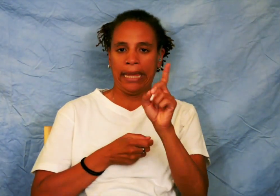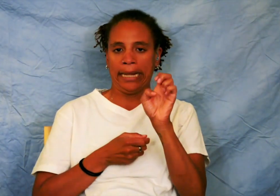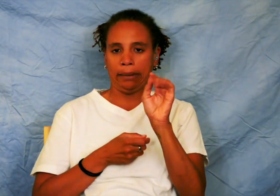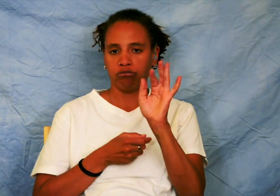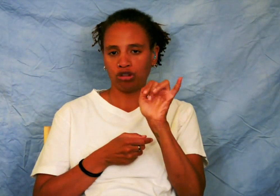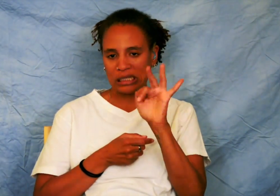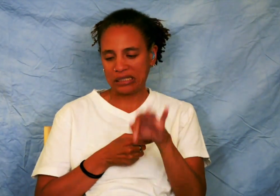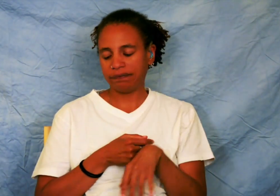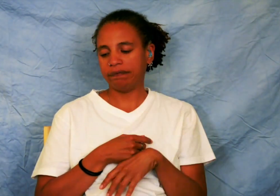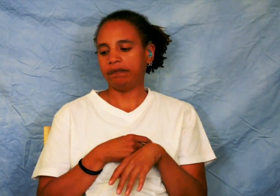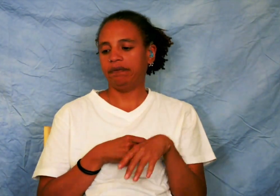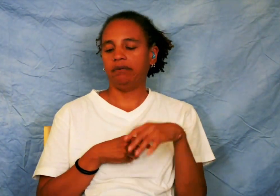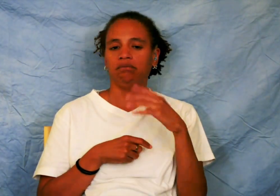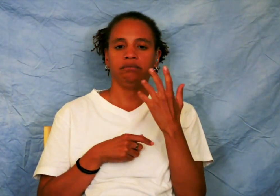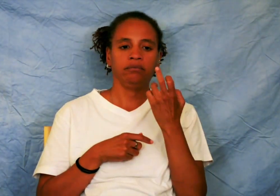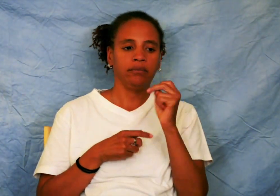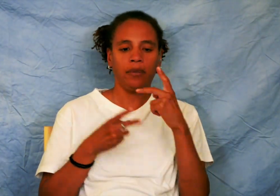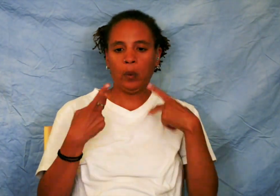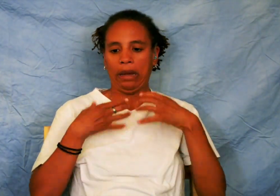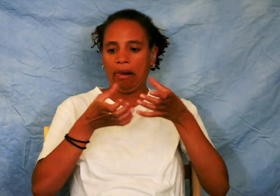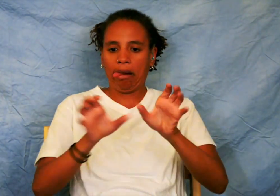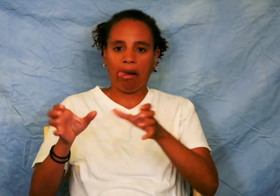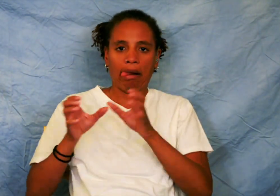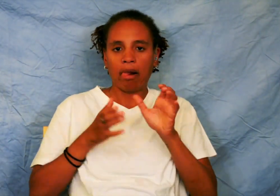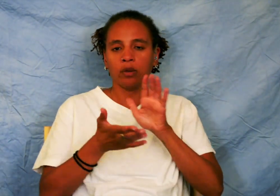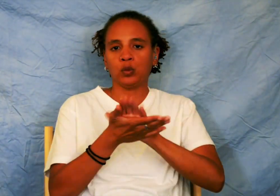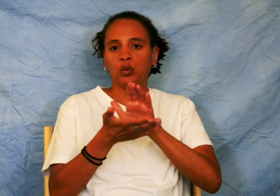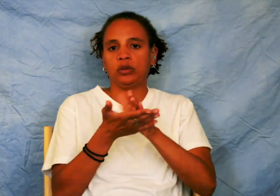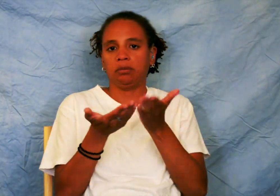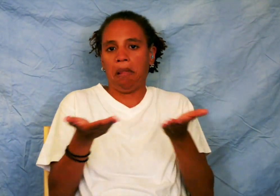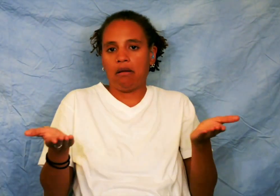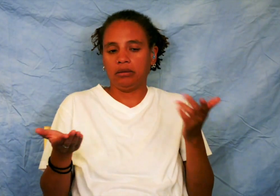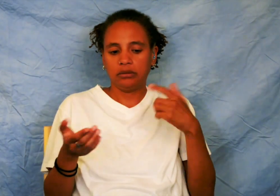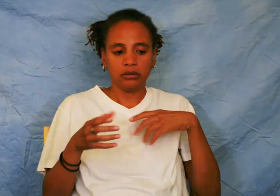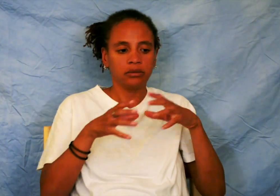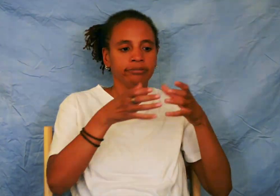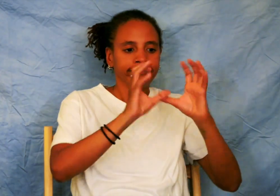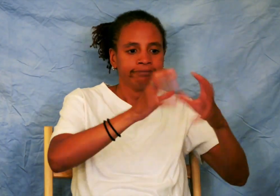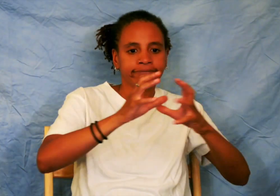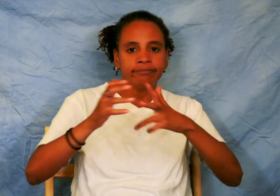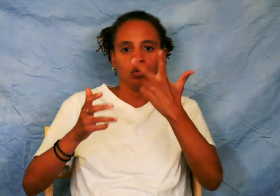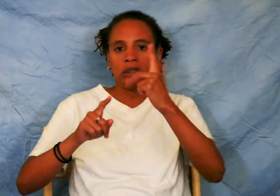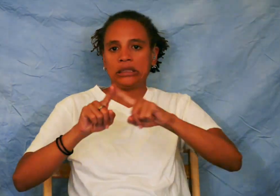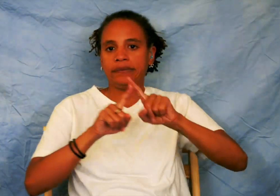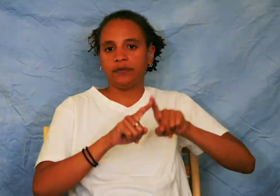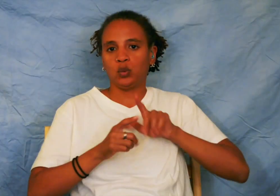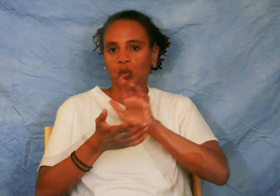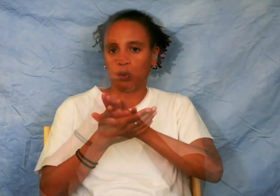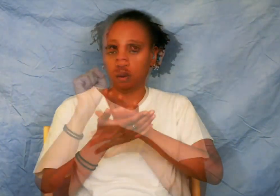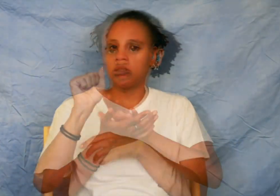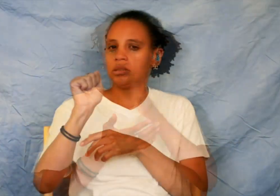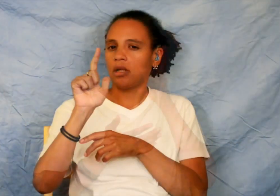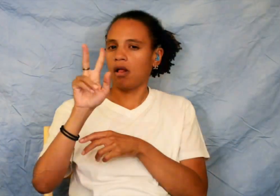on the day's events. After that, we got to work in dividing up school supplies for three